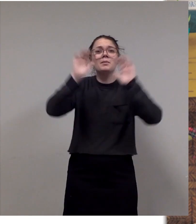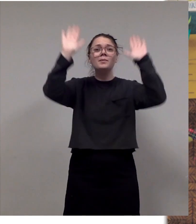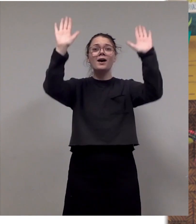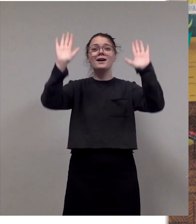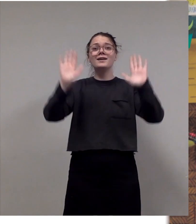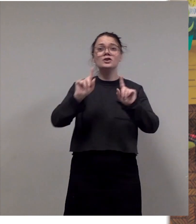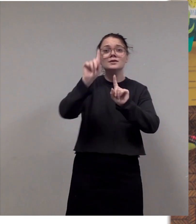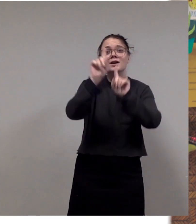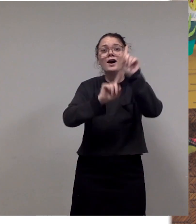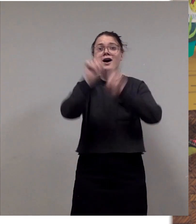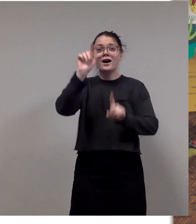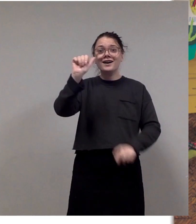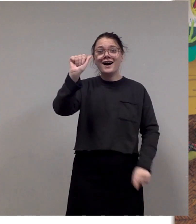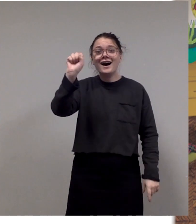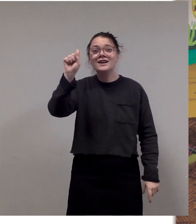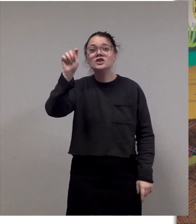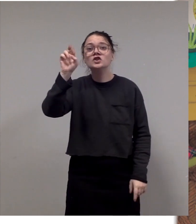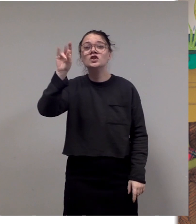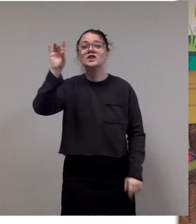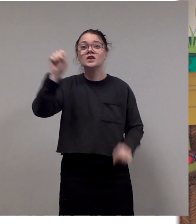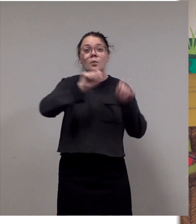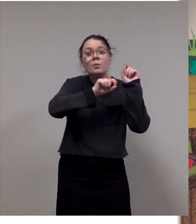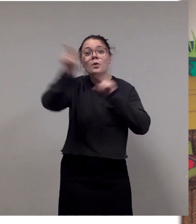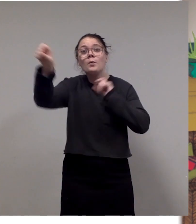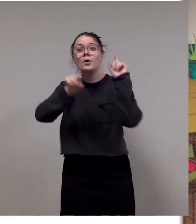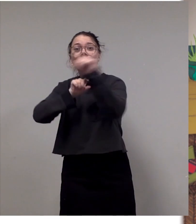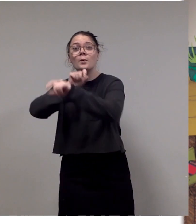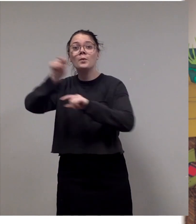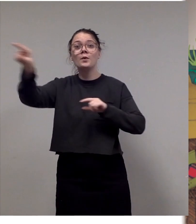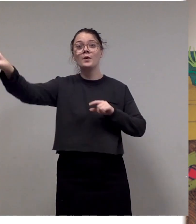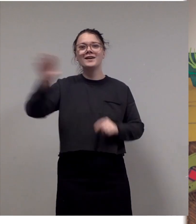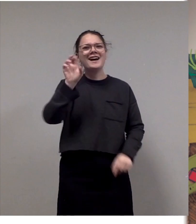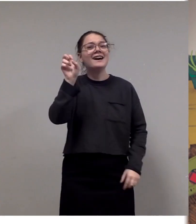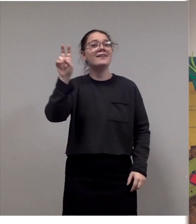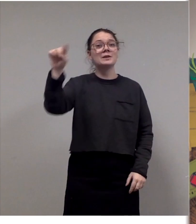satellites, and even its black holes.